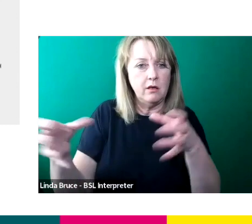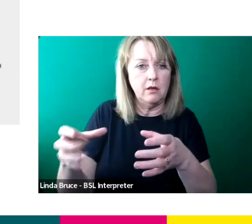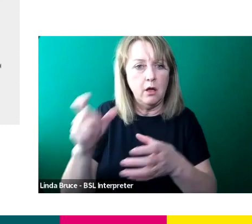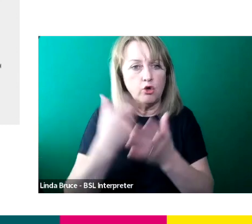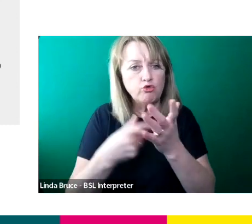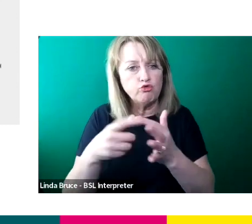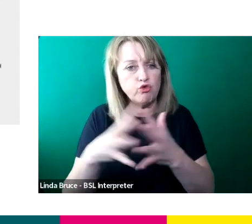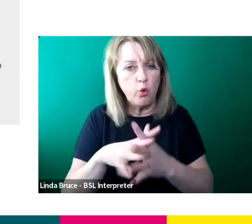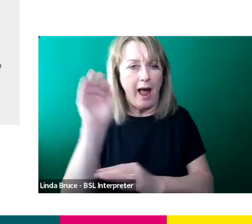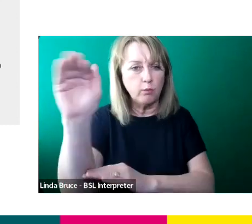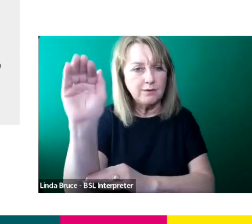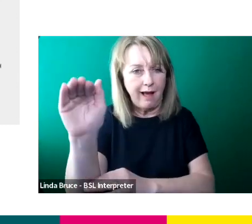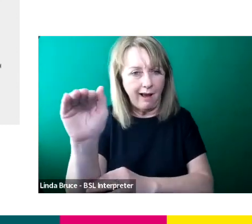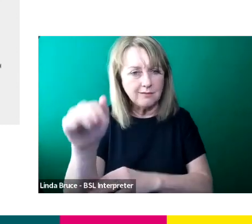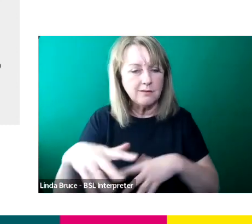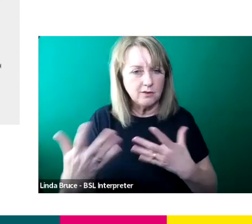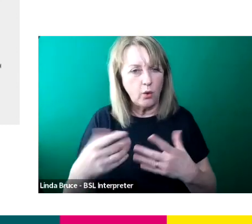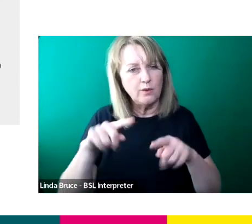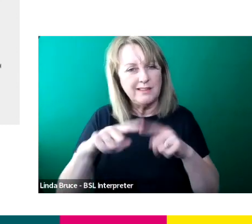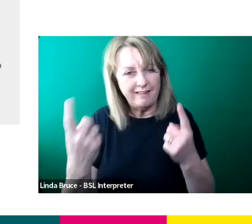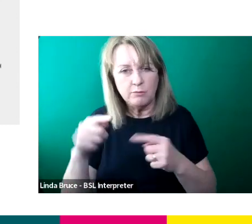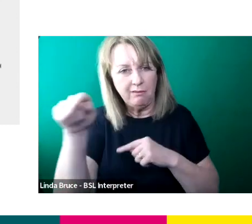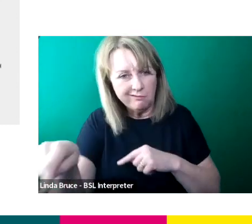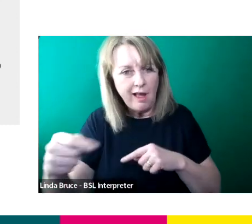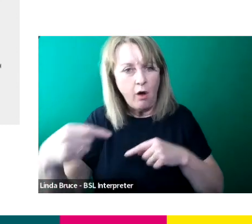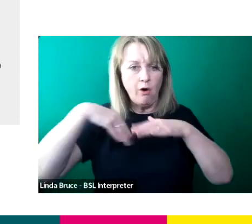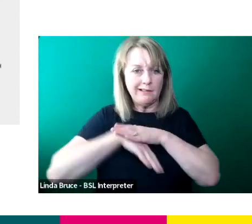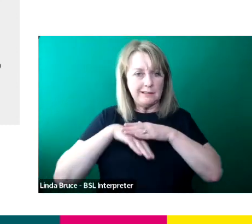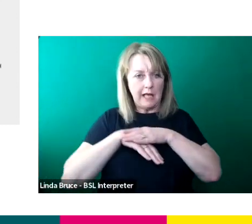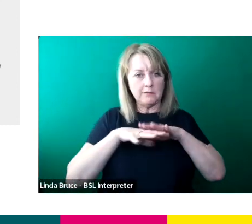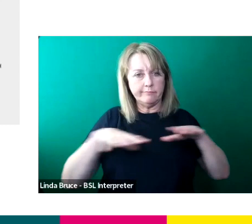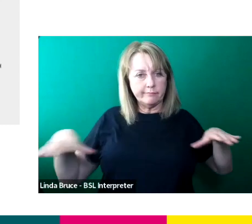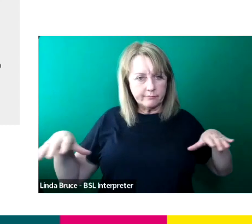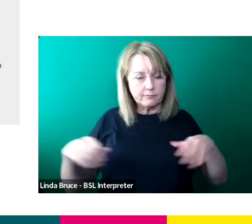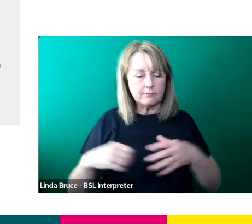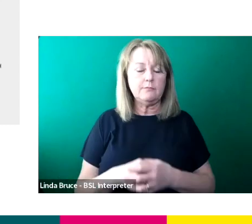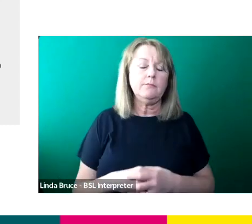So there a couple of different routes you can go down and on the side you can see got